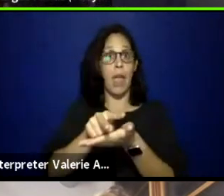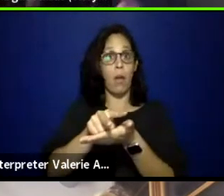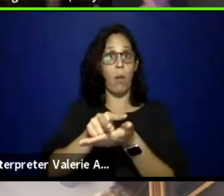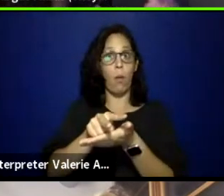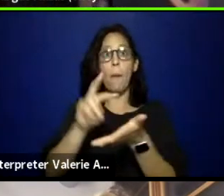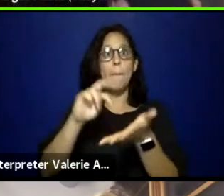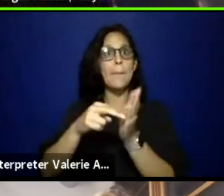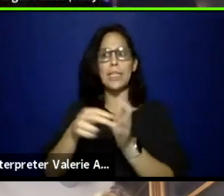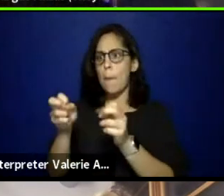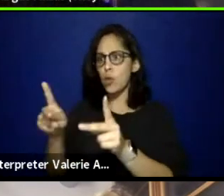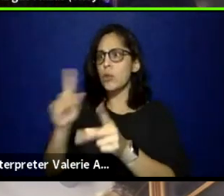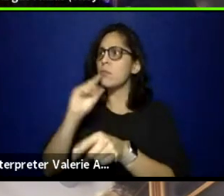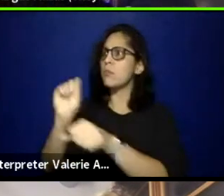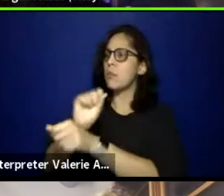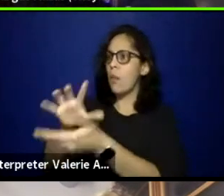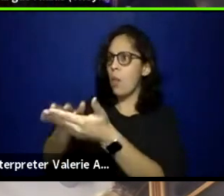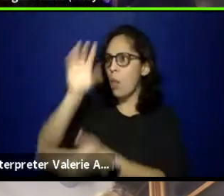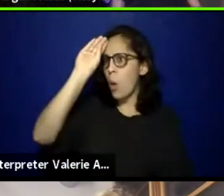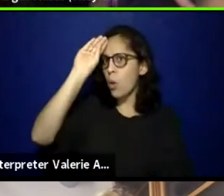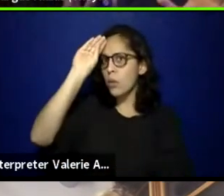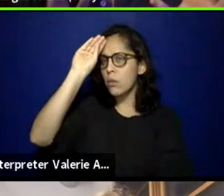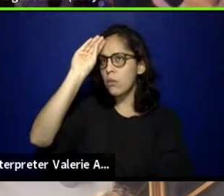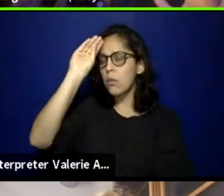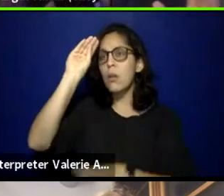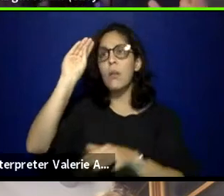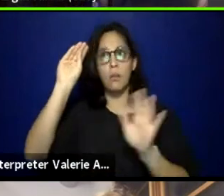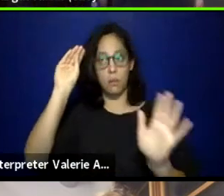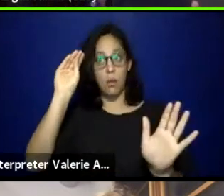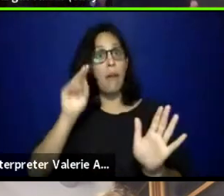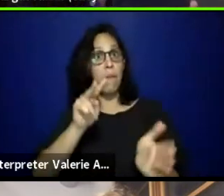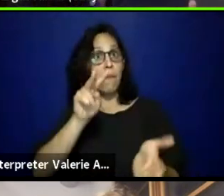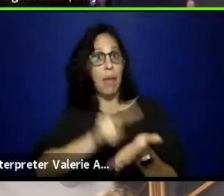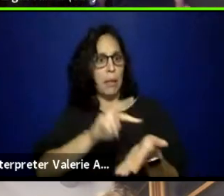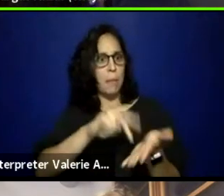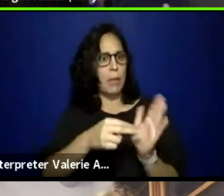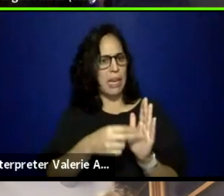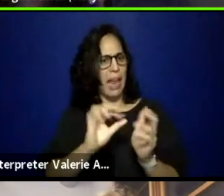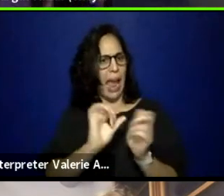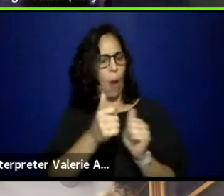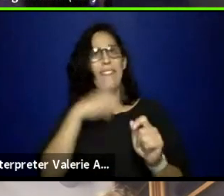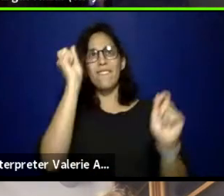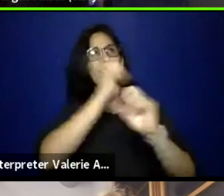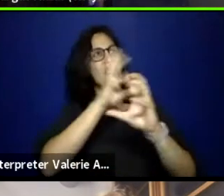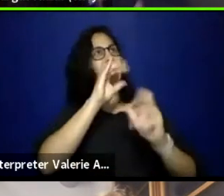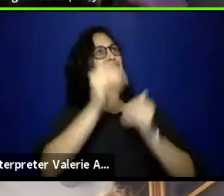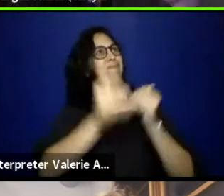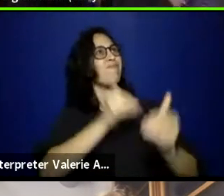that you thought, you still did it, and you're not with a what if?